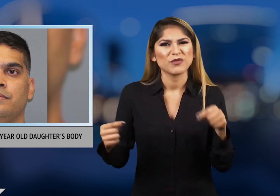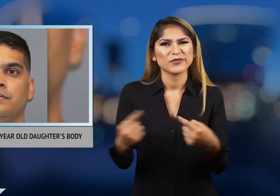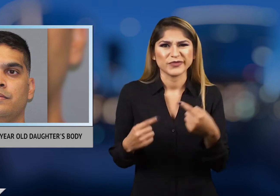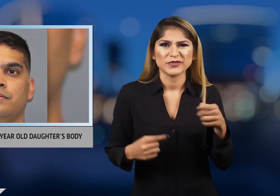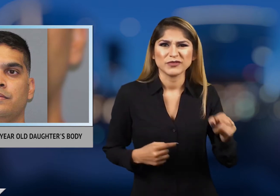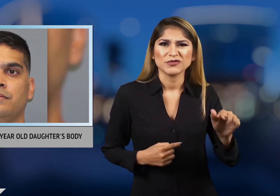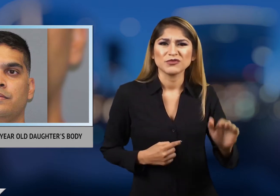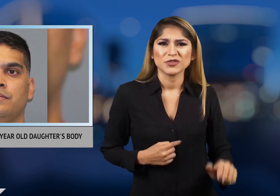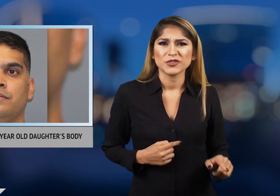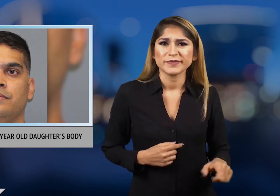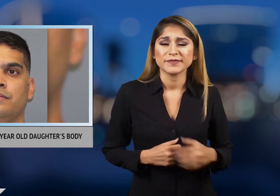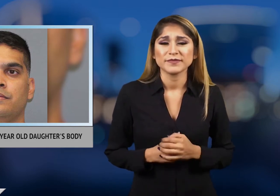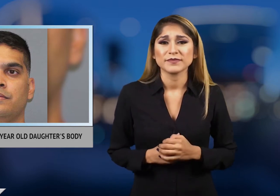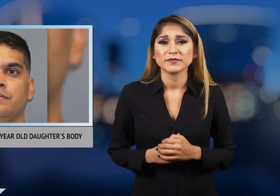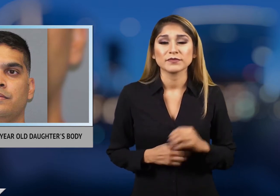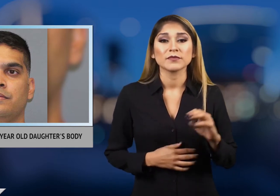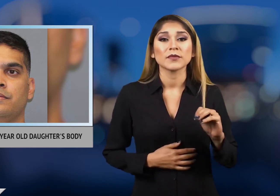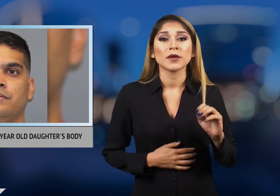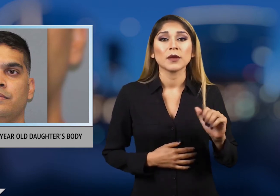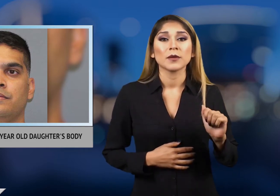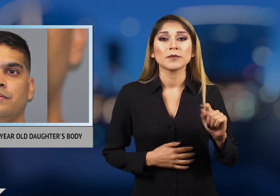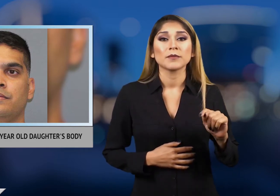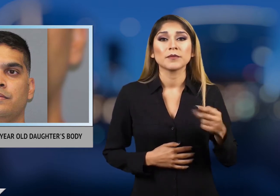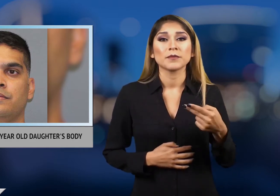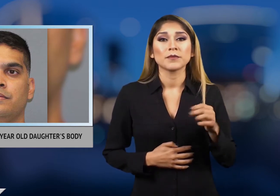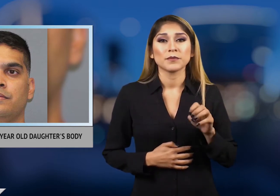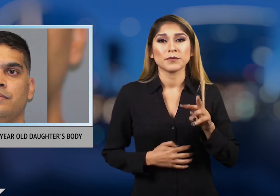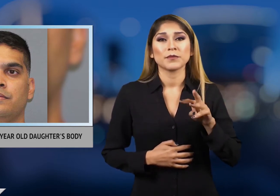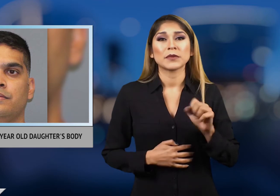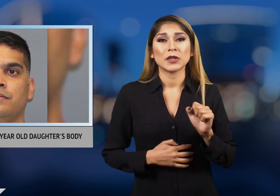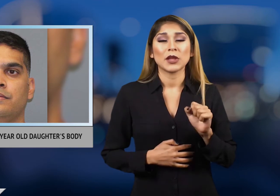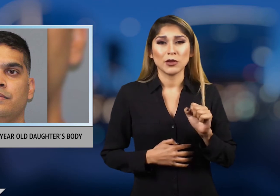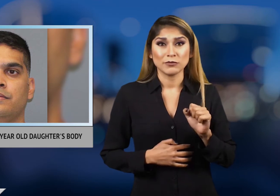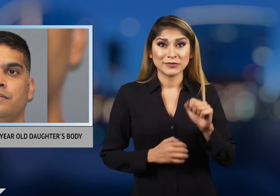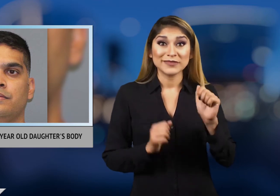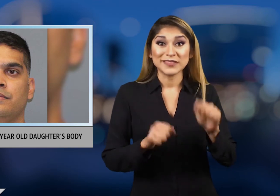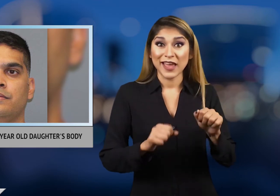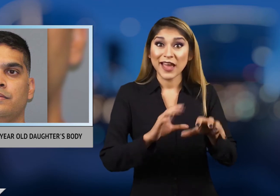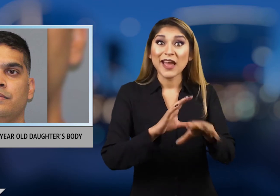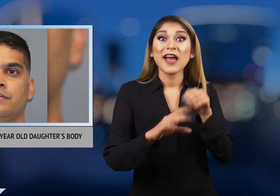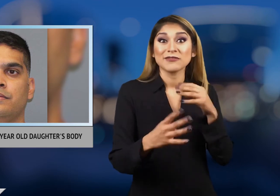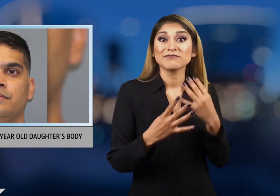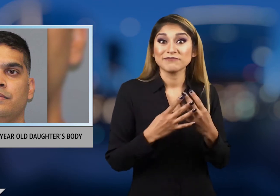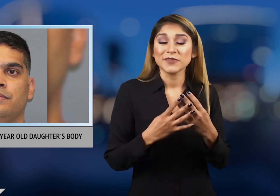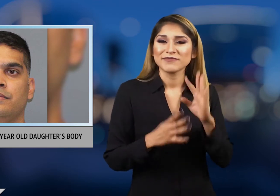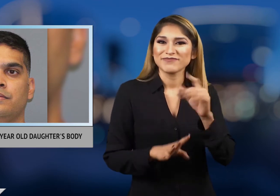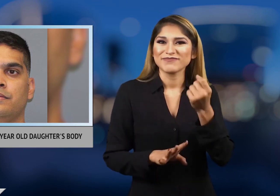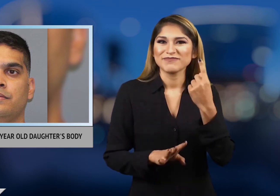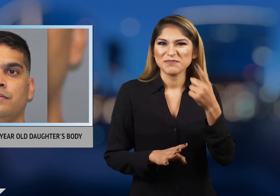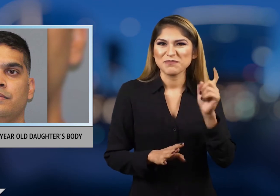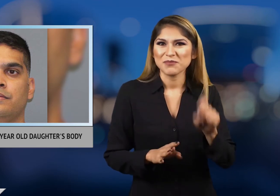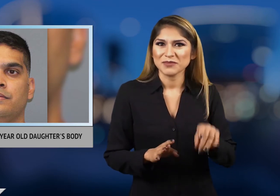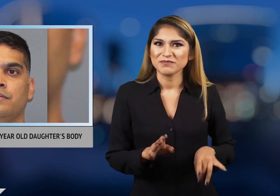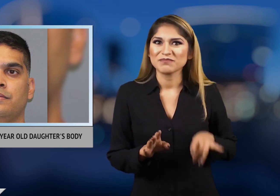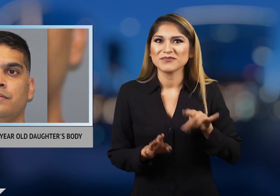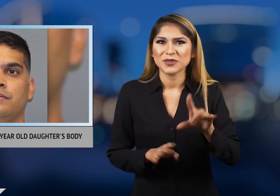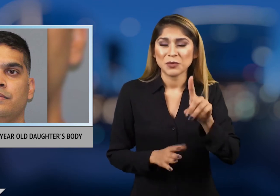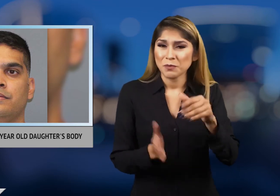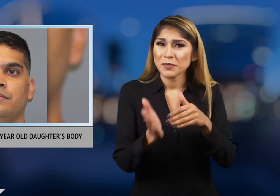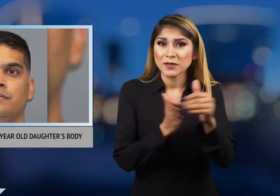injury to a child. His bond has been set at one million dollars.